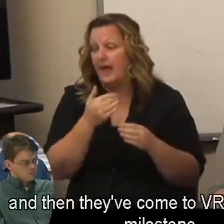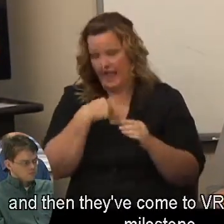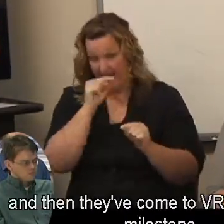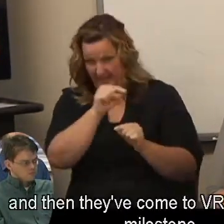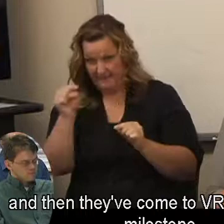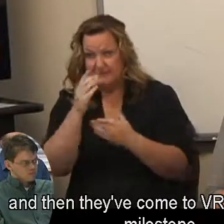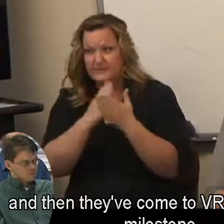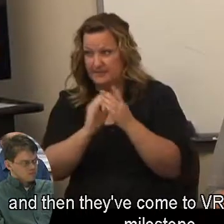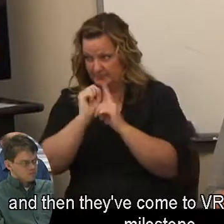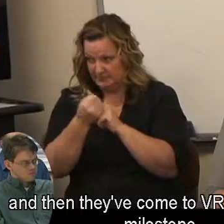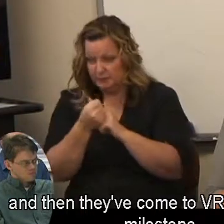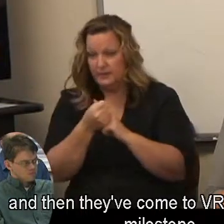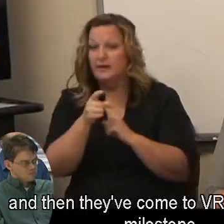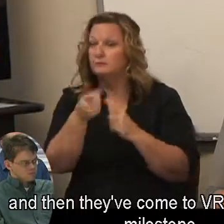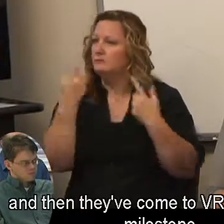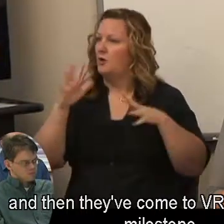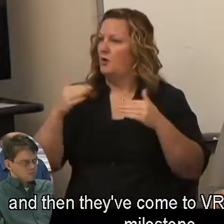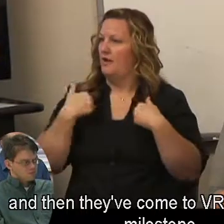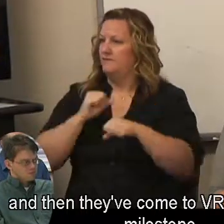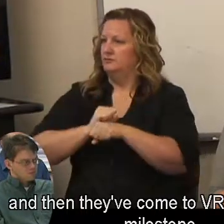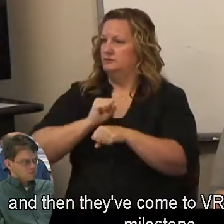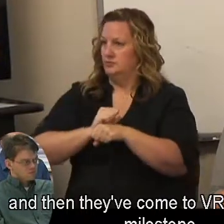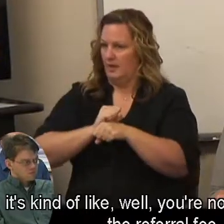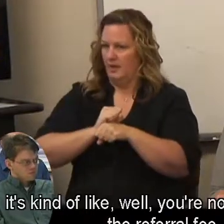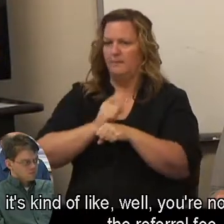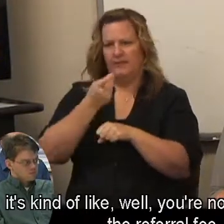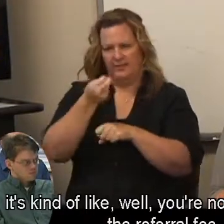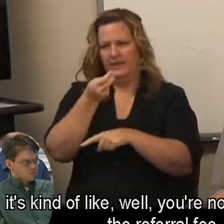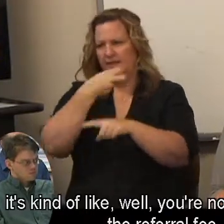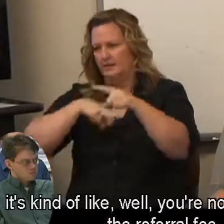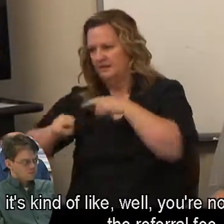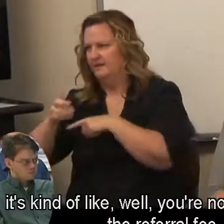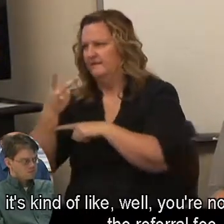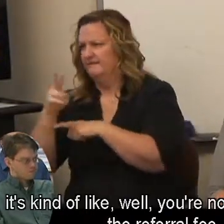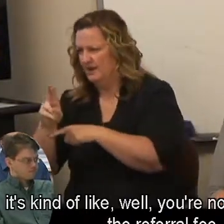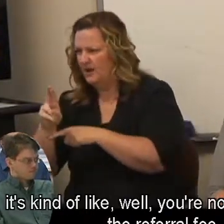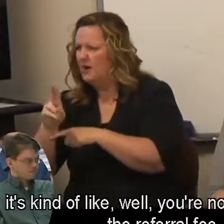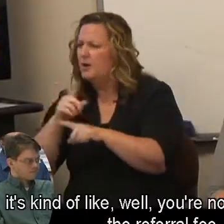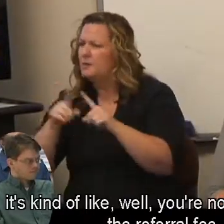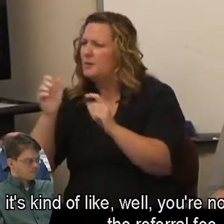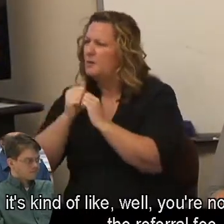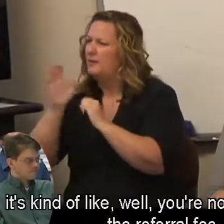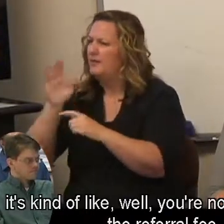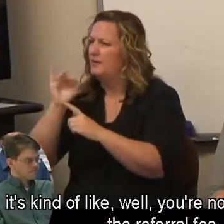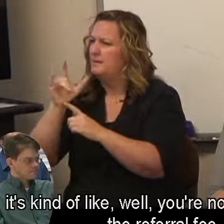and then they've come to VR and with the milestone, it's kind of like, well, you're not going to get the referral fee